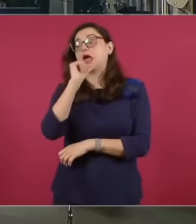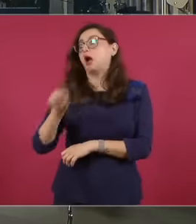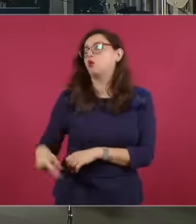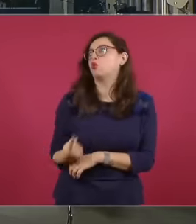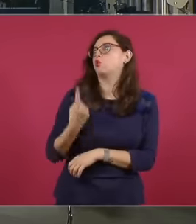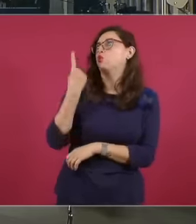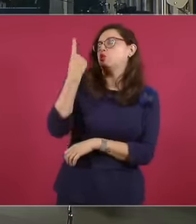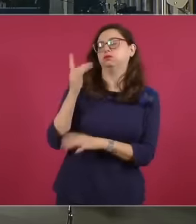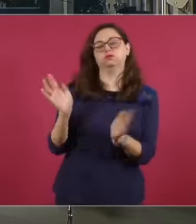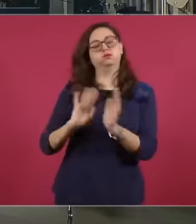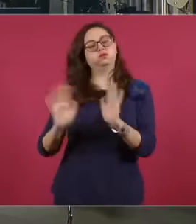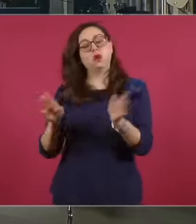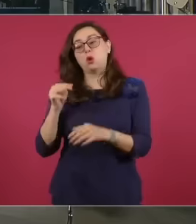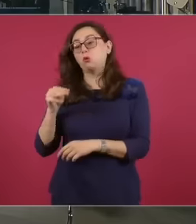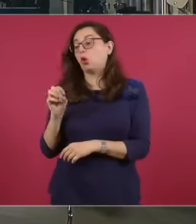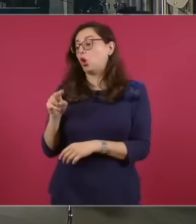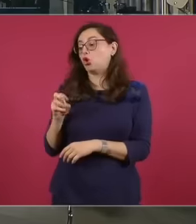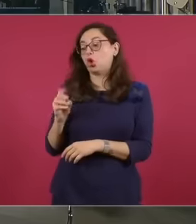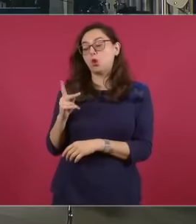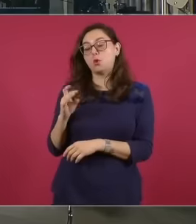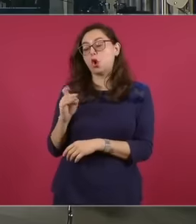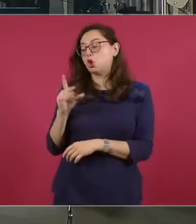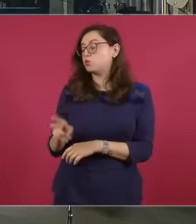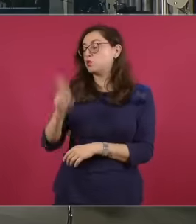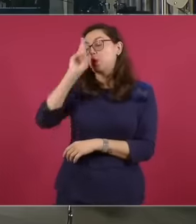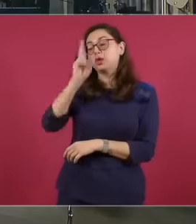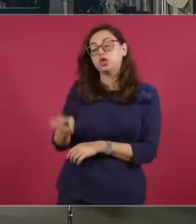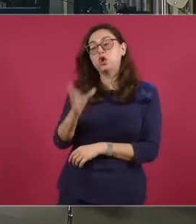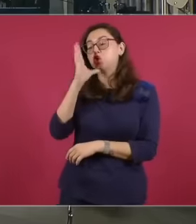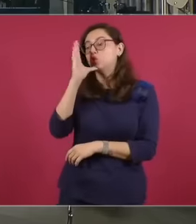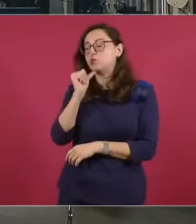telephone